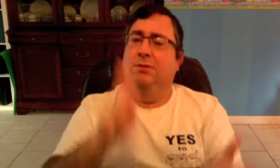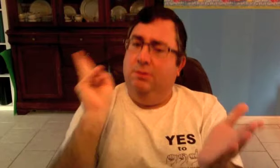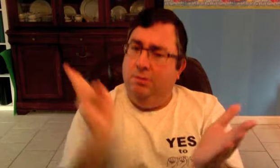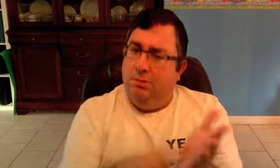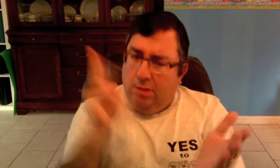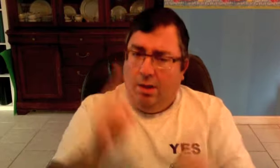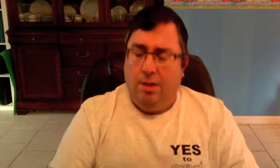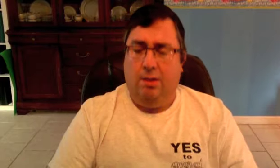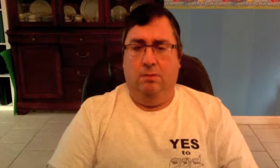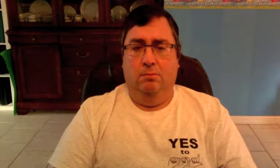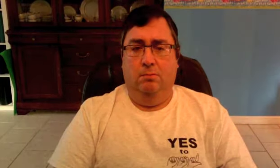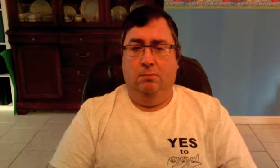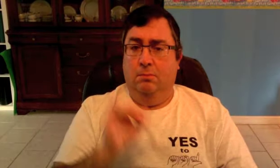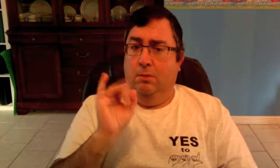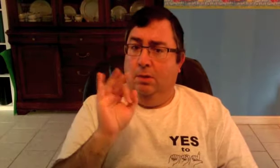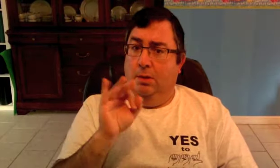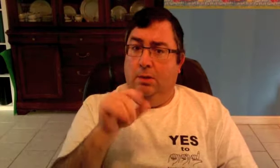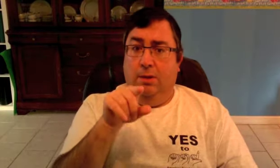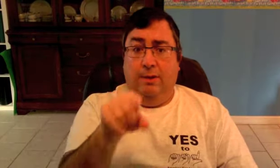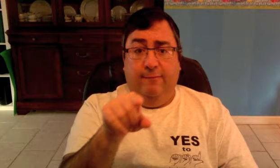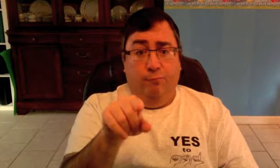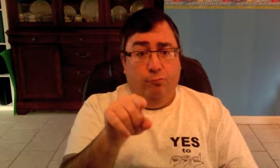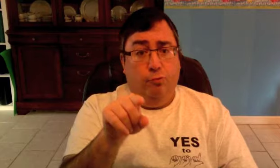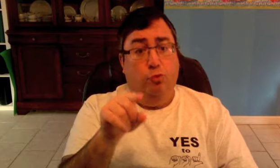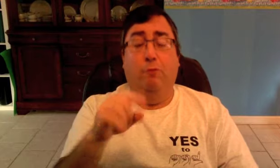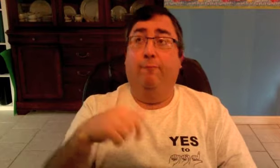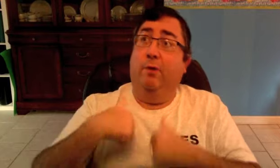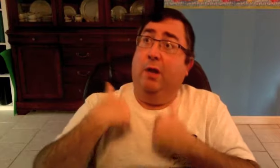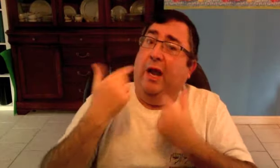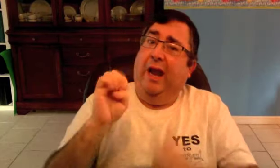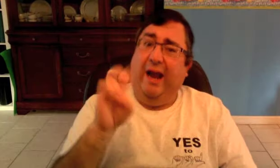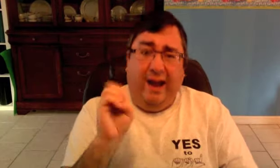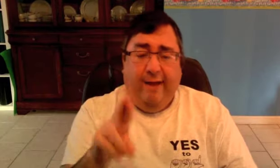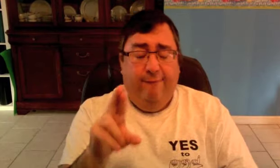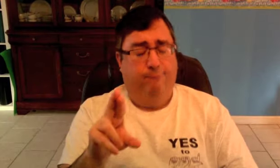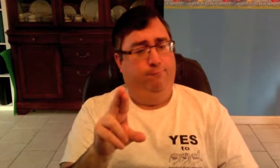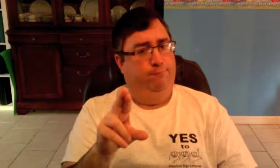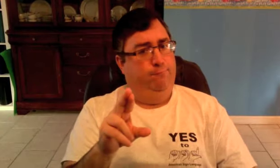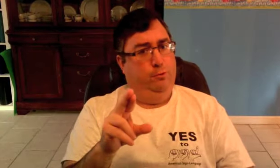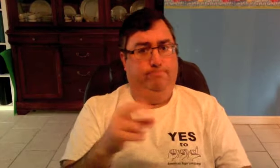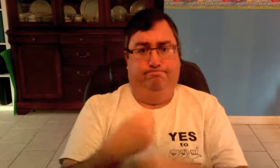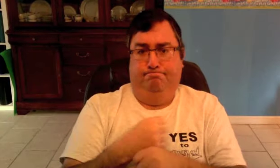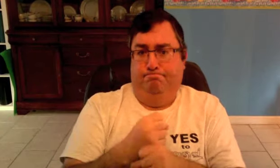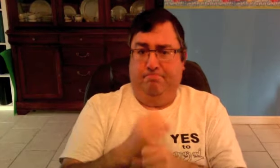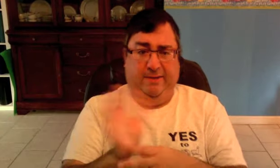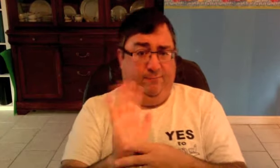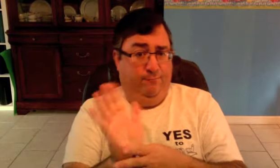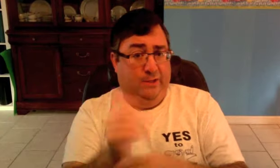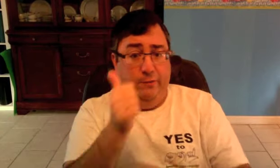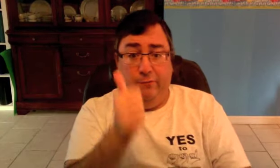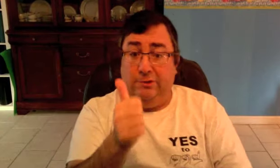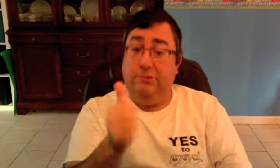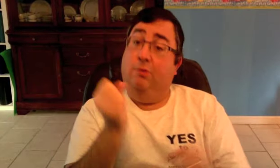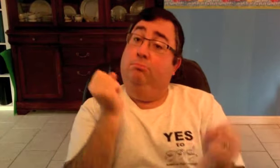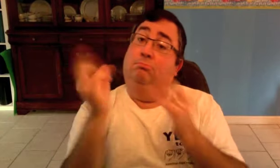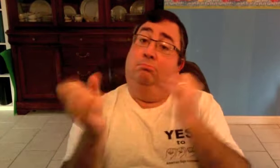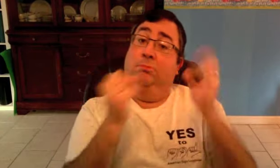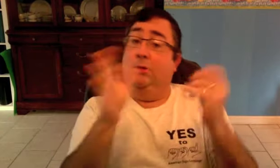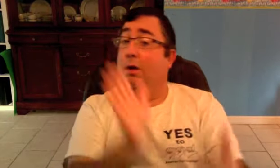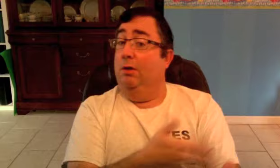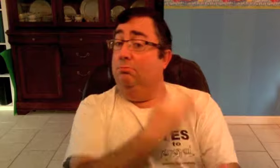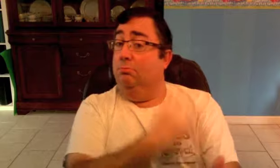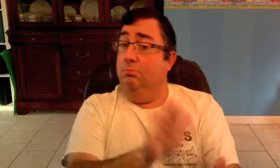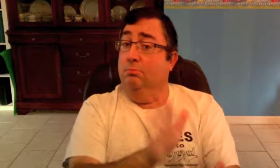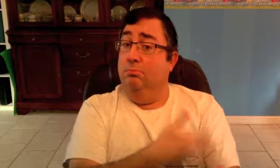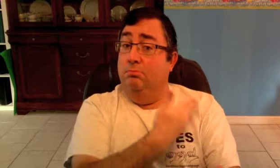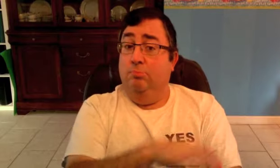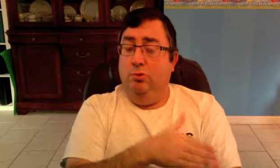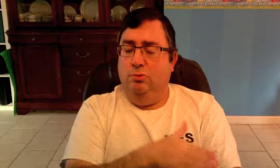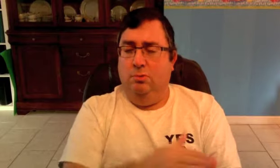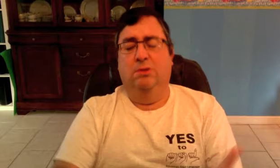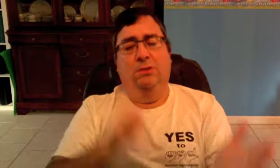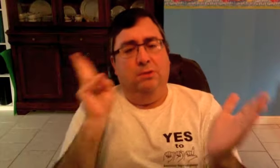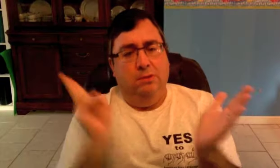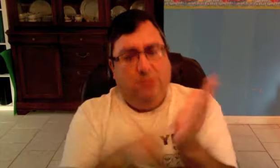If you have EVER made a video of yourself signing a song, sign it!